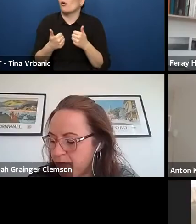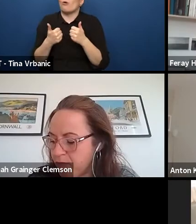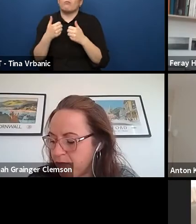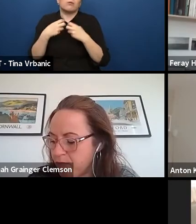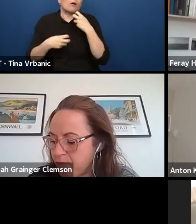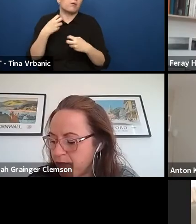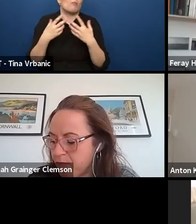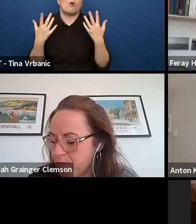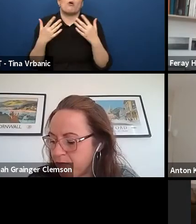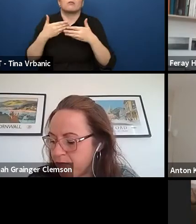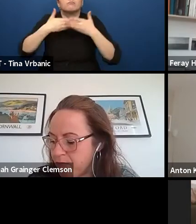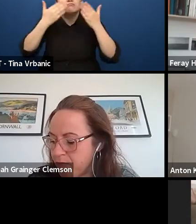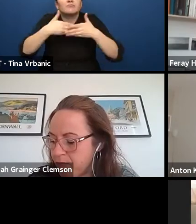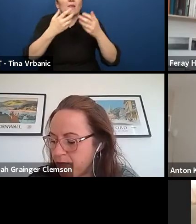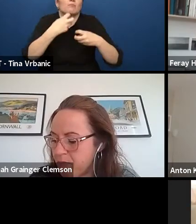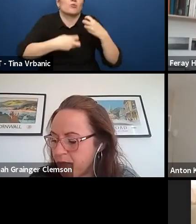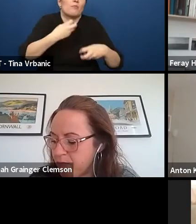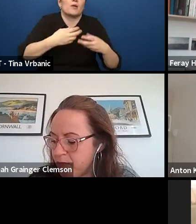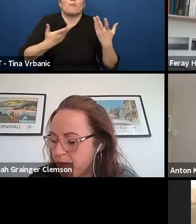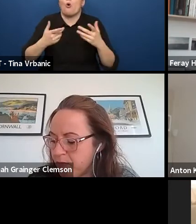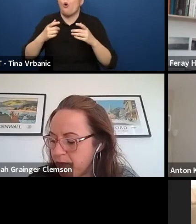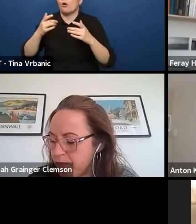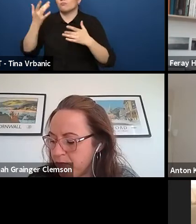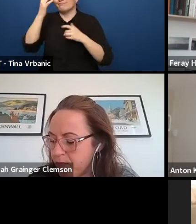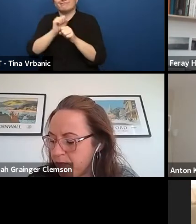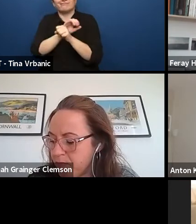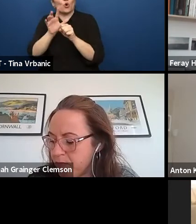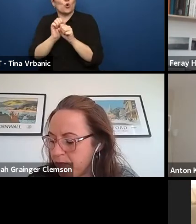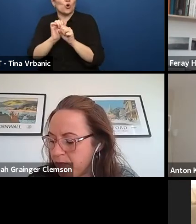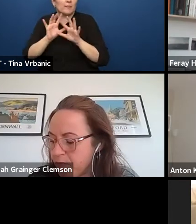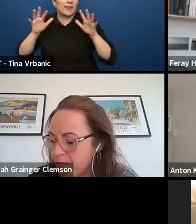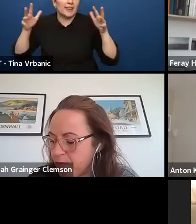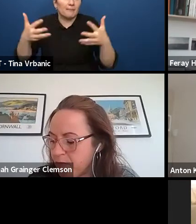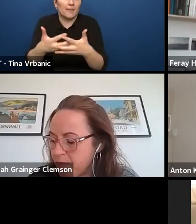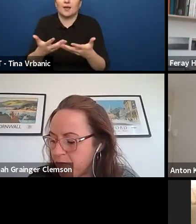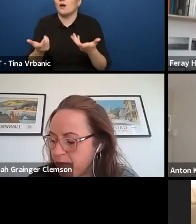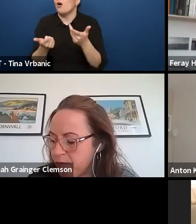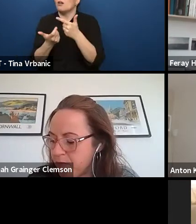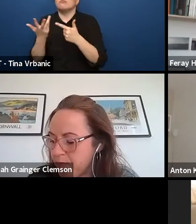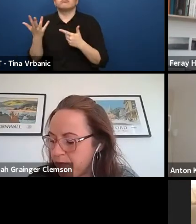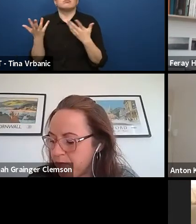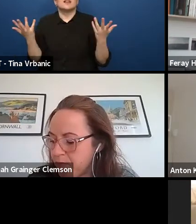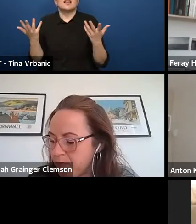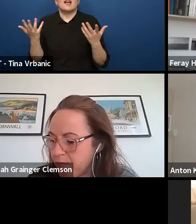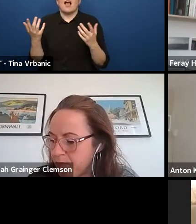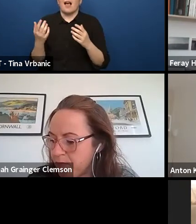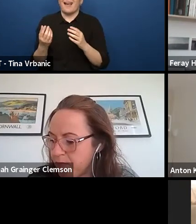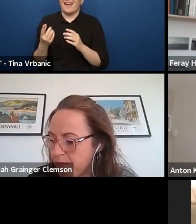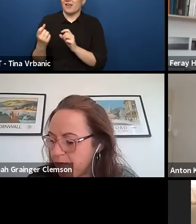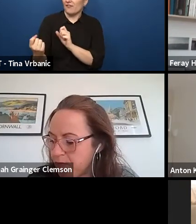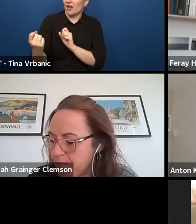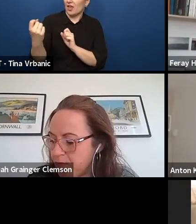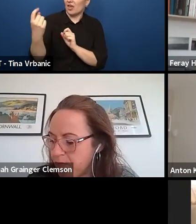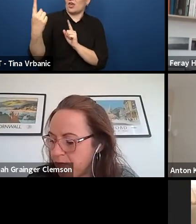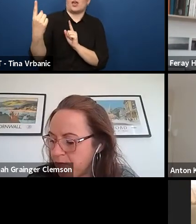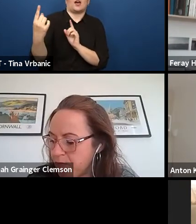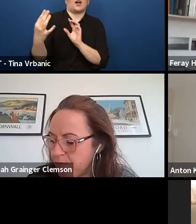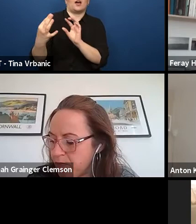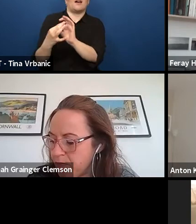or the global pandemic that we're having right now, I think that gives purpose to why I'm standing on stage.